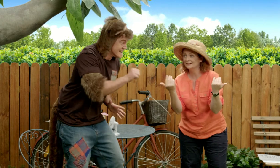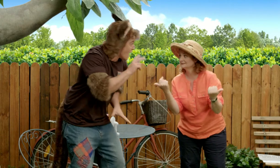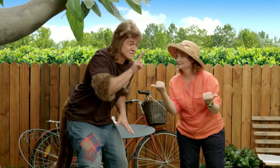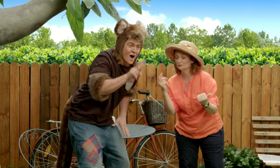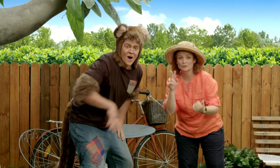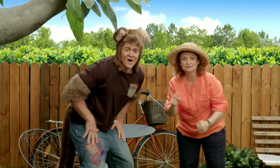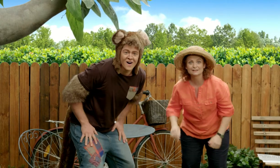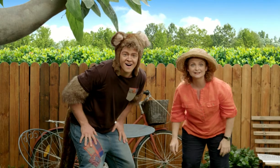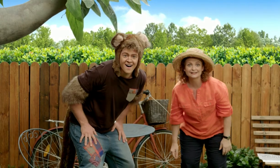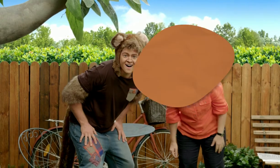Yeah, let's watch!